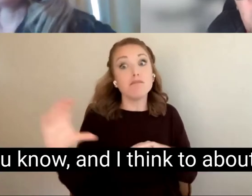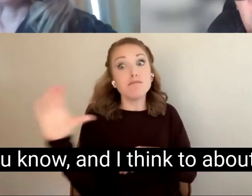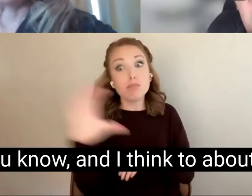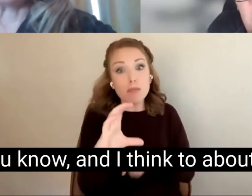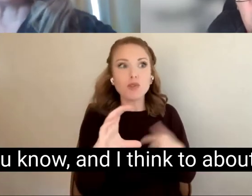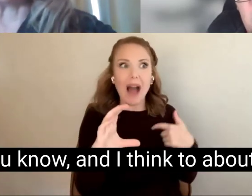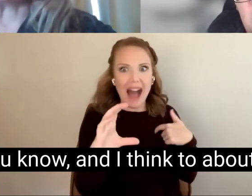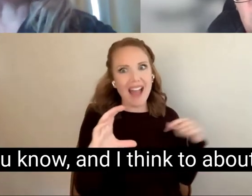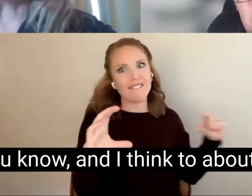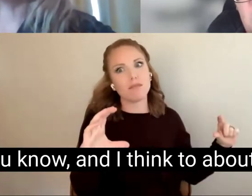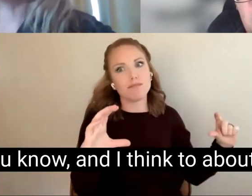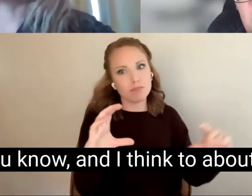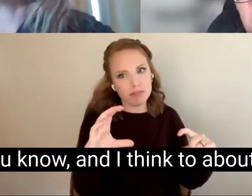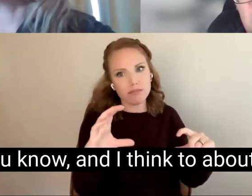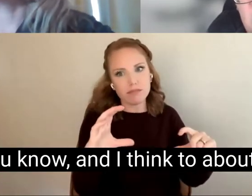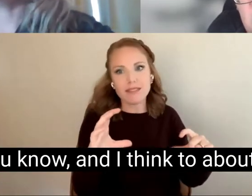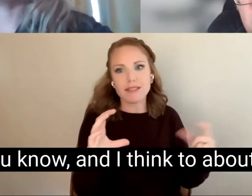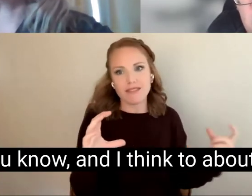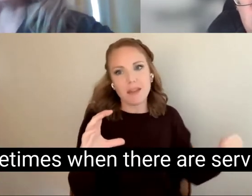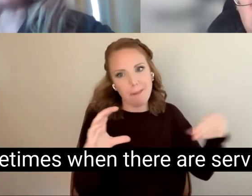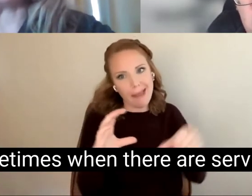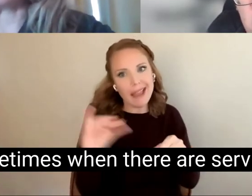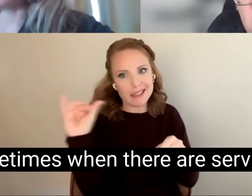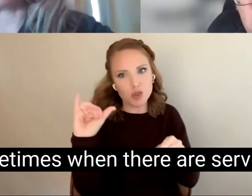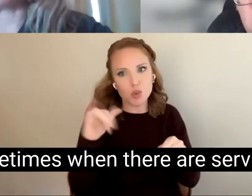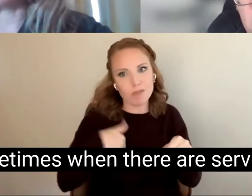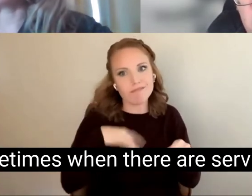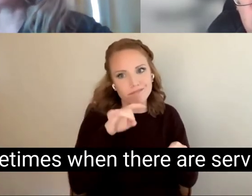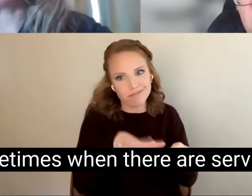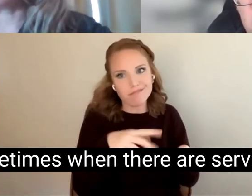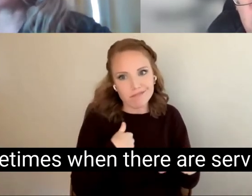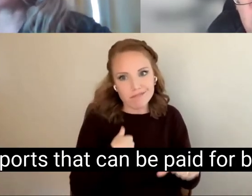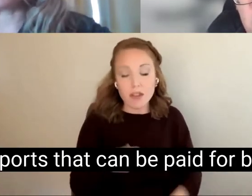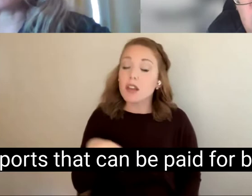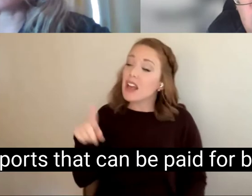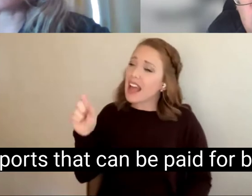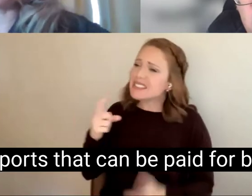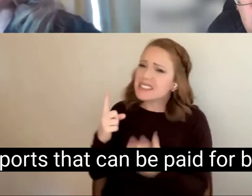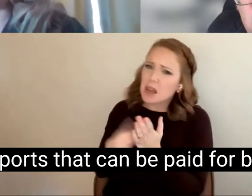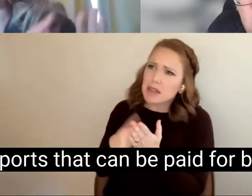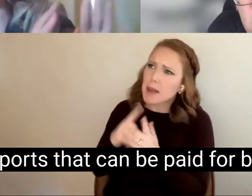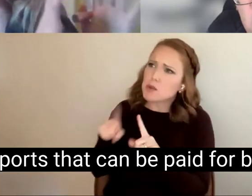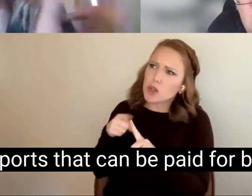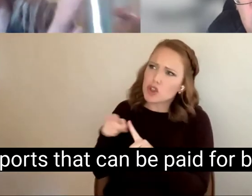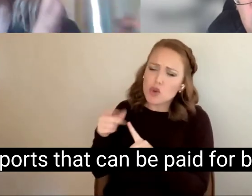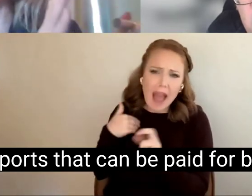You know, and I think to about even sometimes when there are services are supports that can be paid for by other